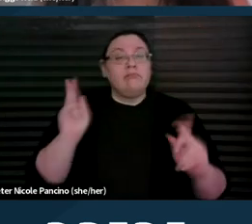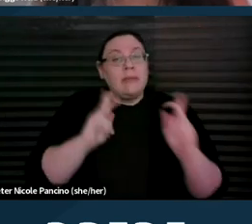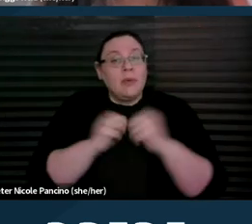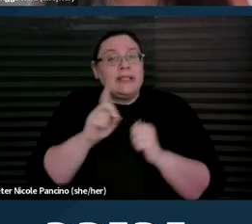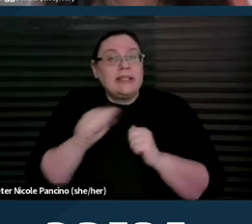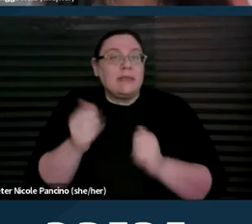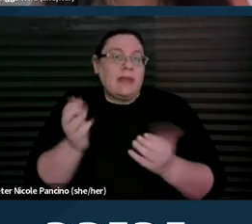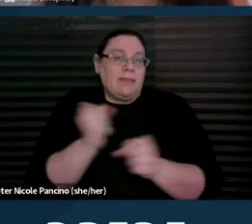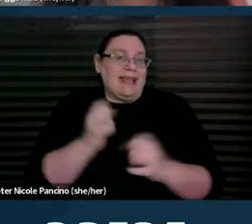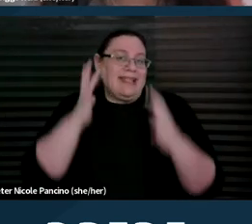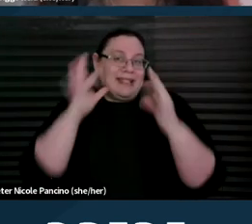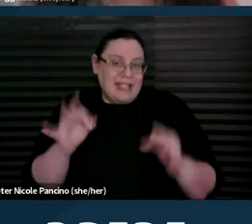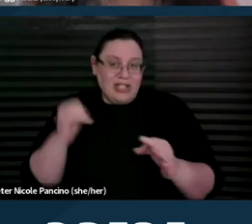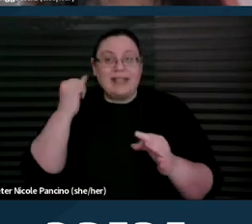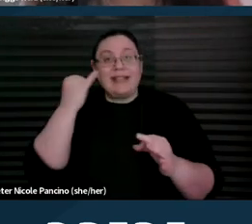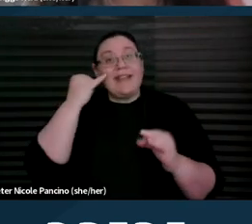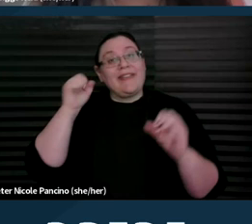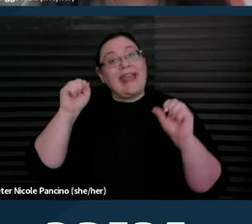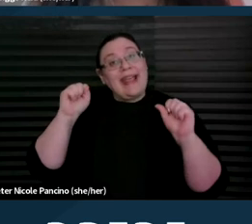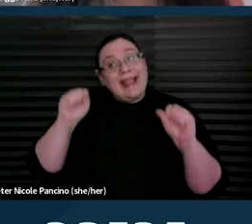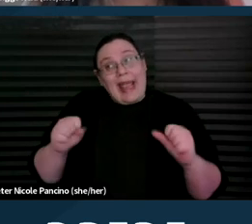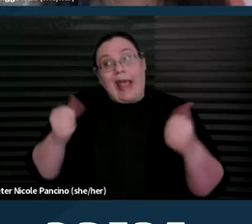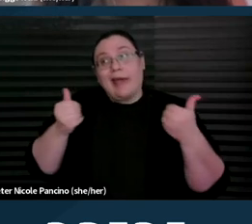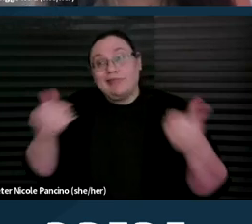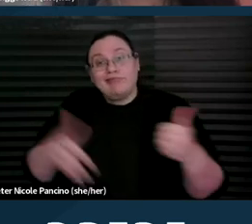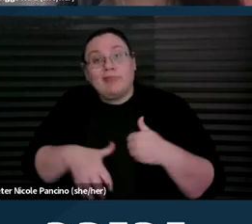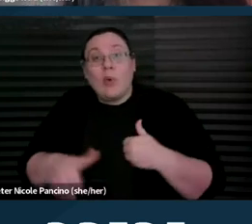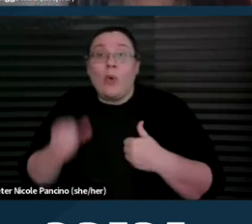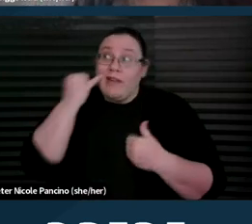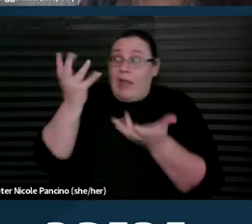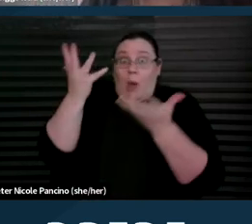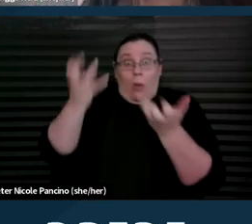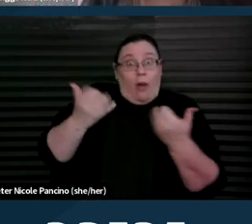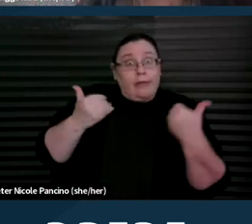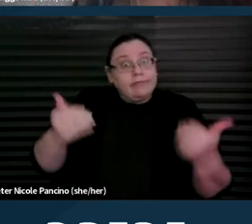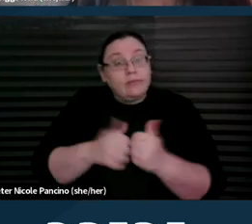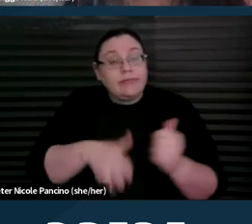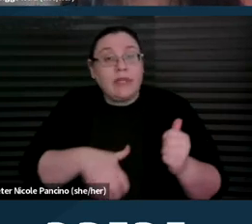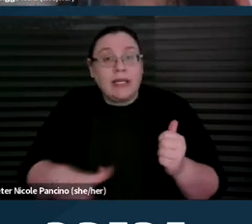about whether or not they can or want to continue a pregnancy. And it's important to be aware of these studies